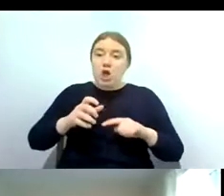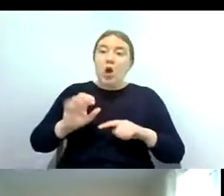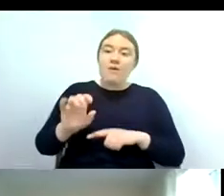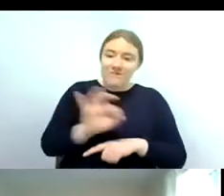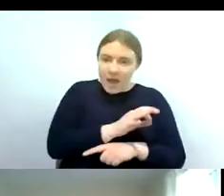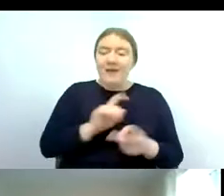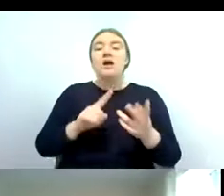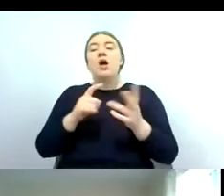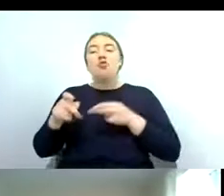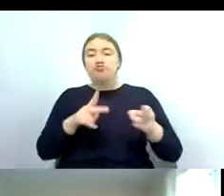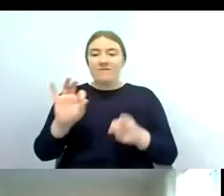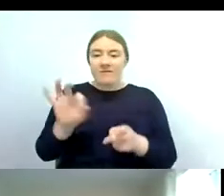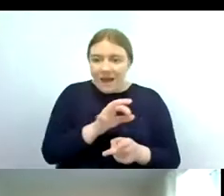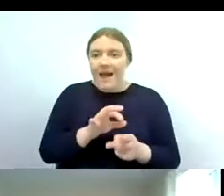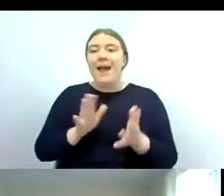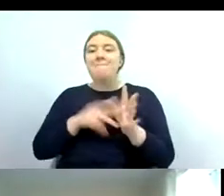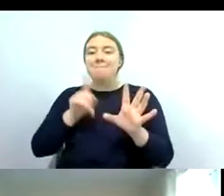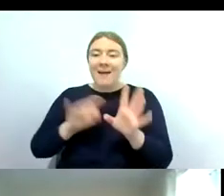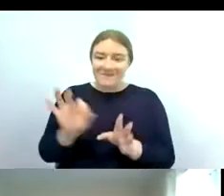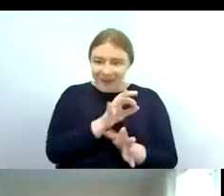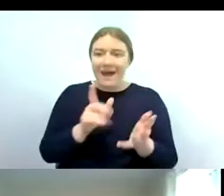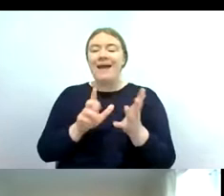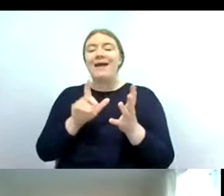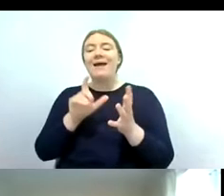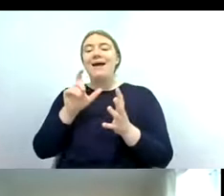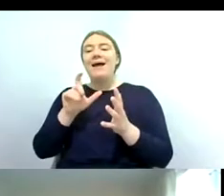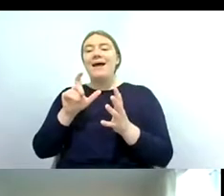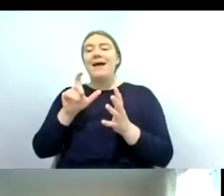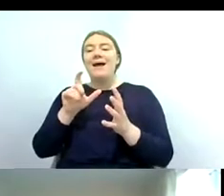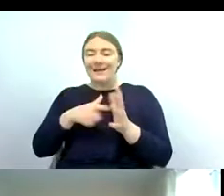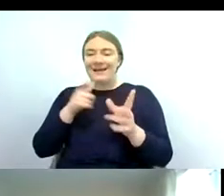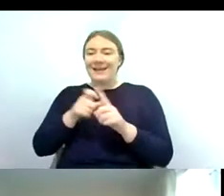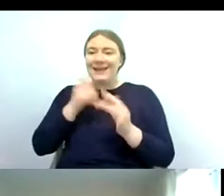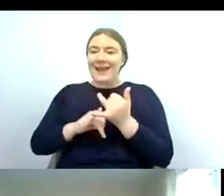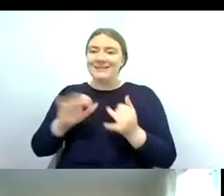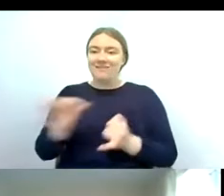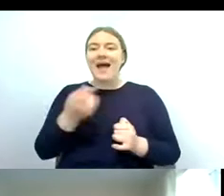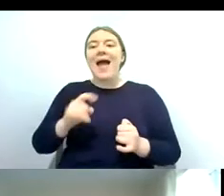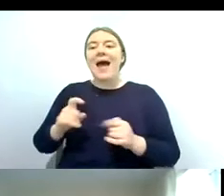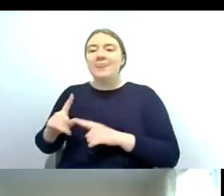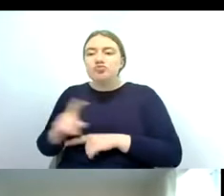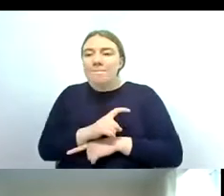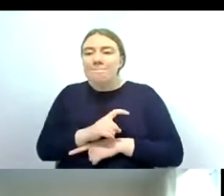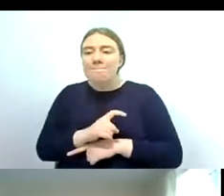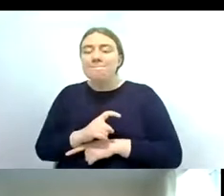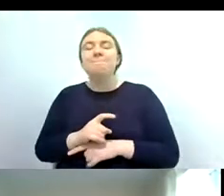caddisflies and shrimp and once you've processed your survey data is submitted directly to the